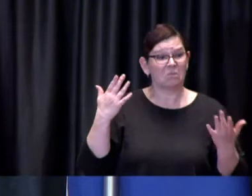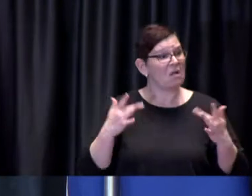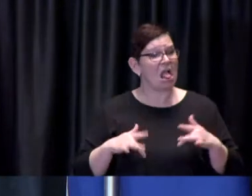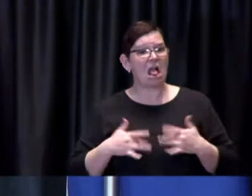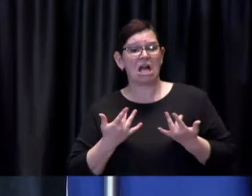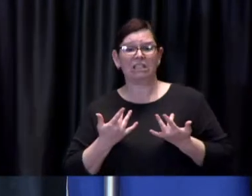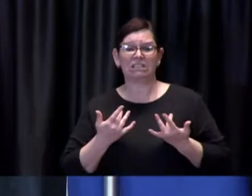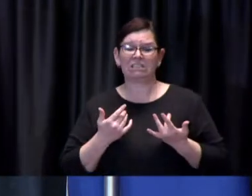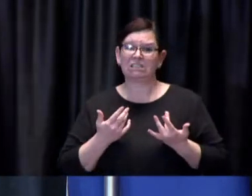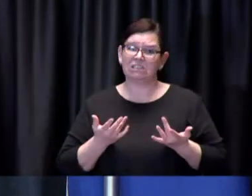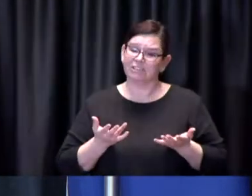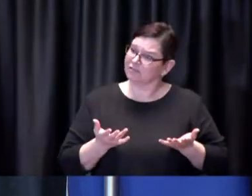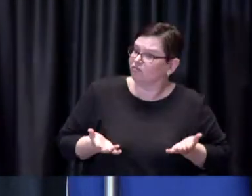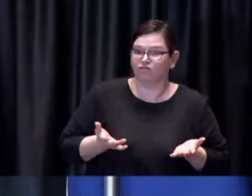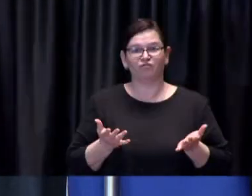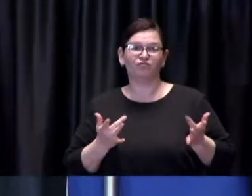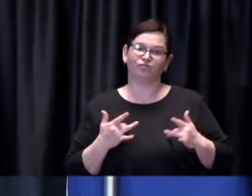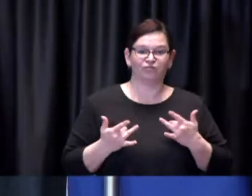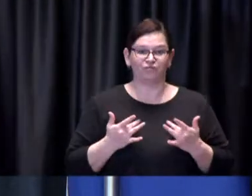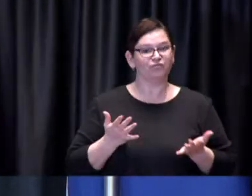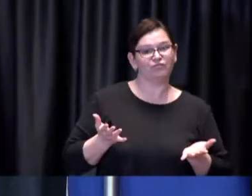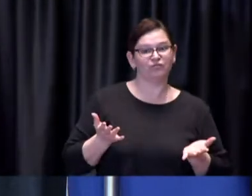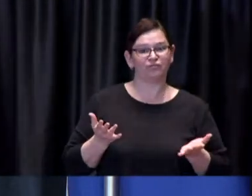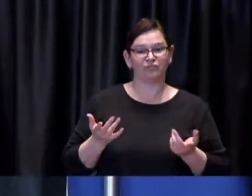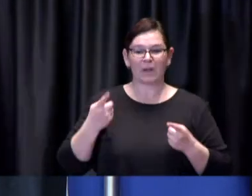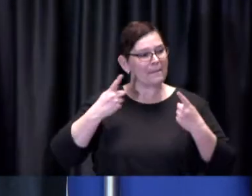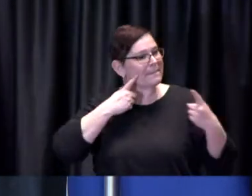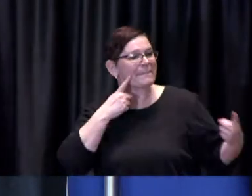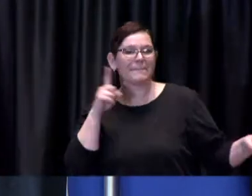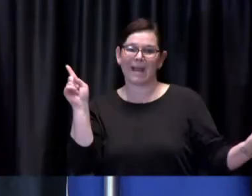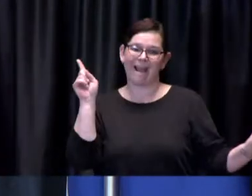are you know people are receiving the vaccines they feel that they're treated professionally